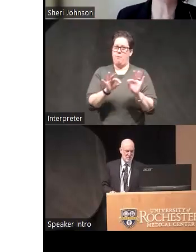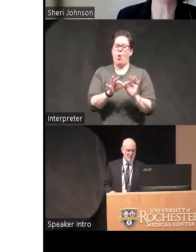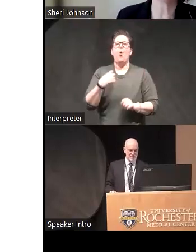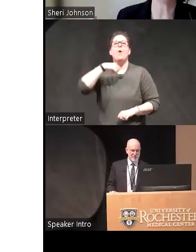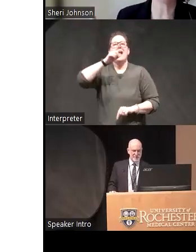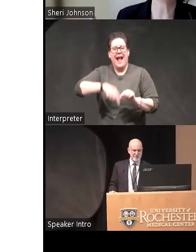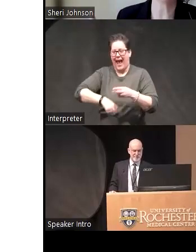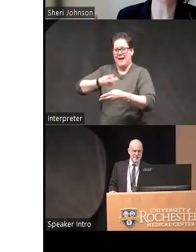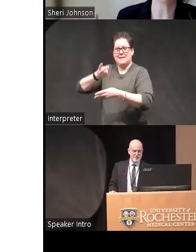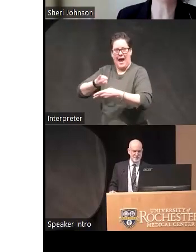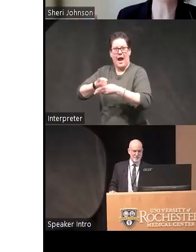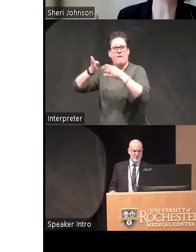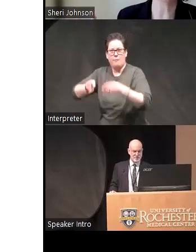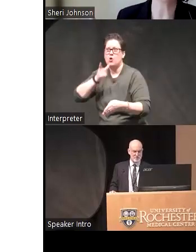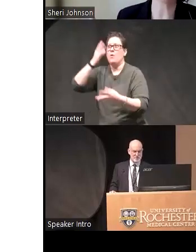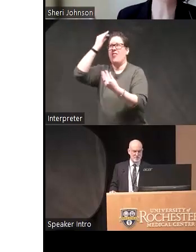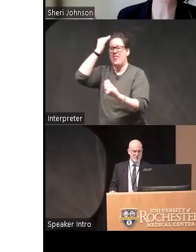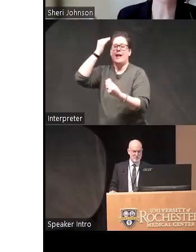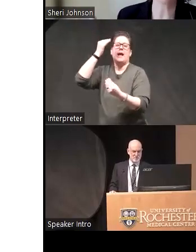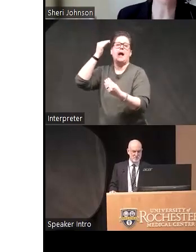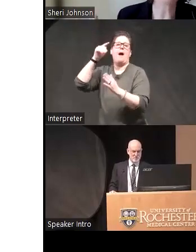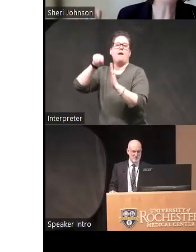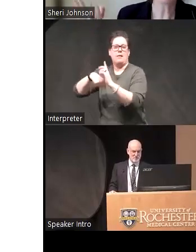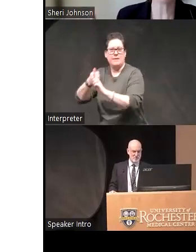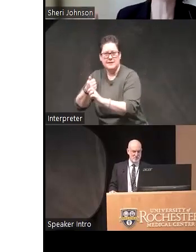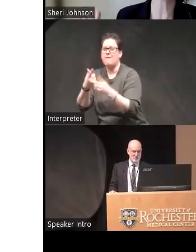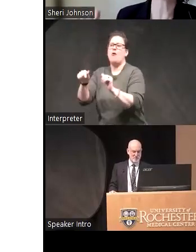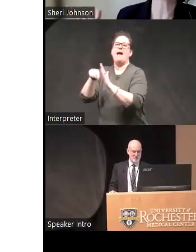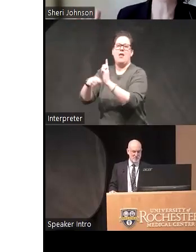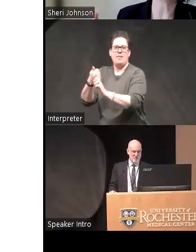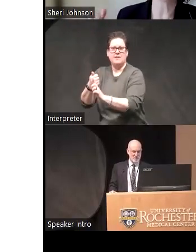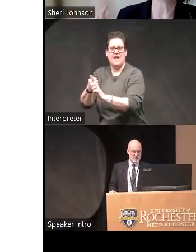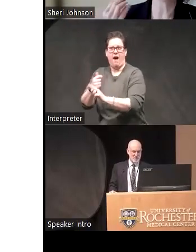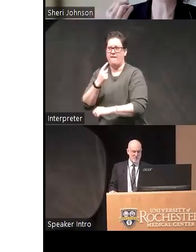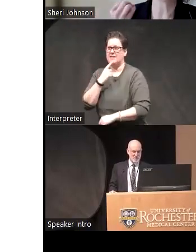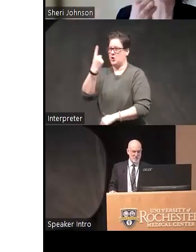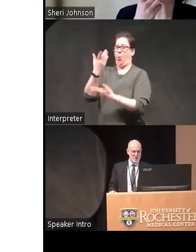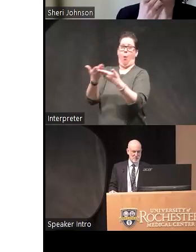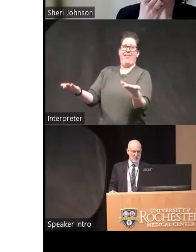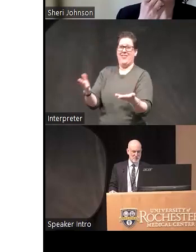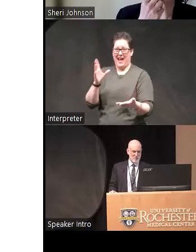suicidal ideation and attempts as monoliths or not singular entities and it's I think